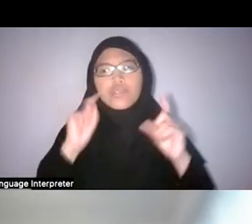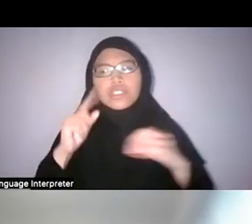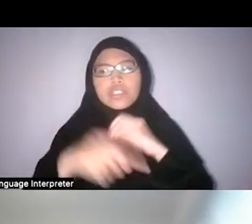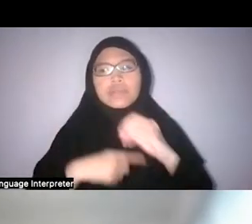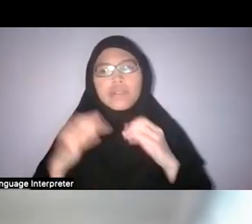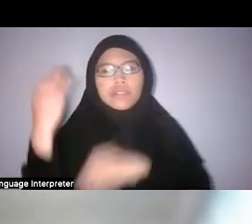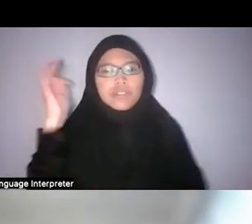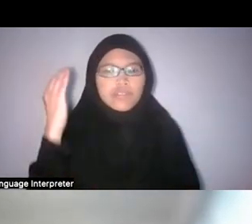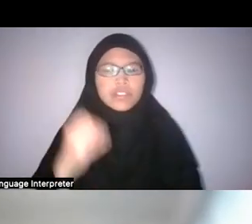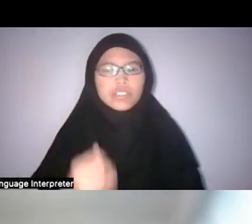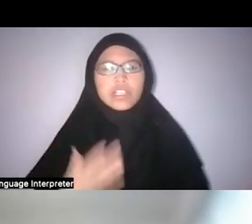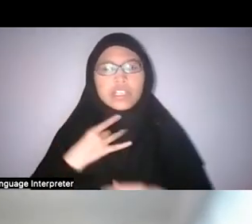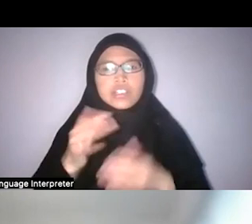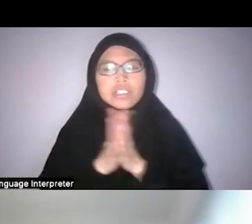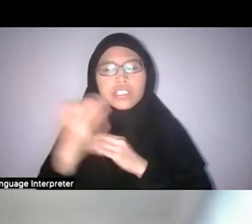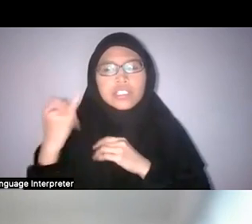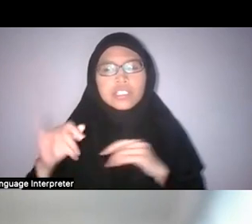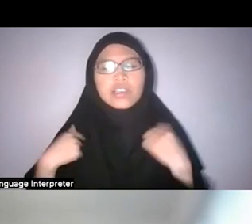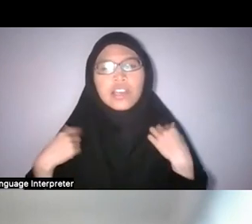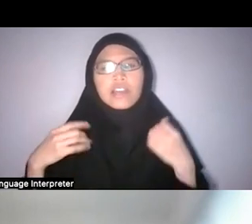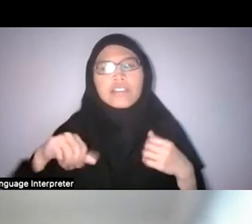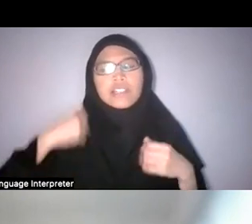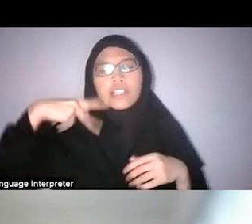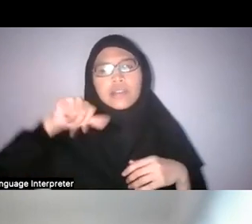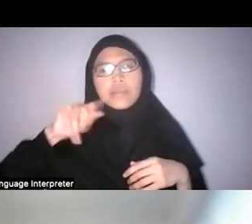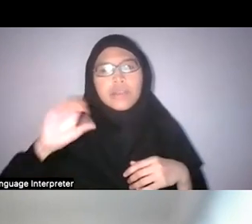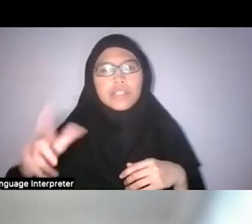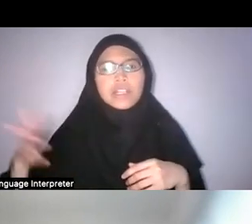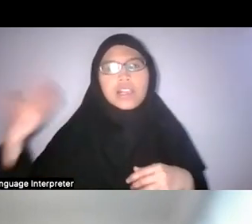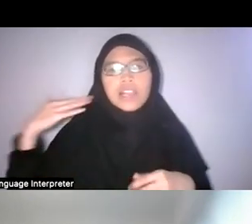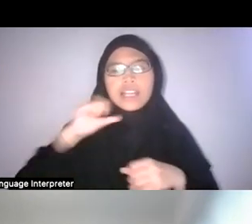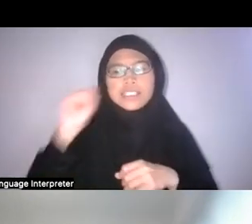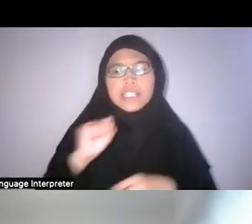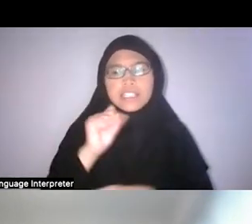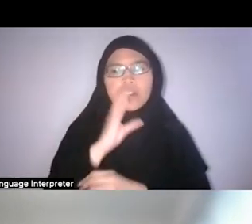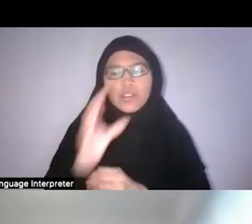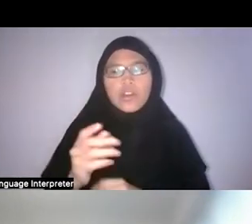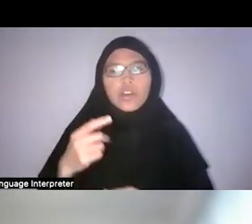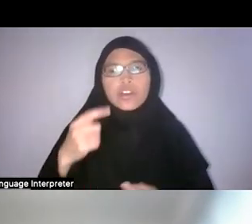and interestingly, we had another panel last Saturday called Treasures from Our Forests